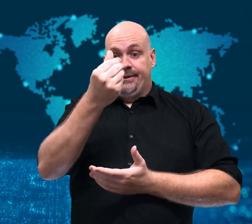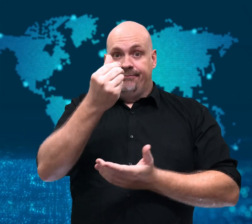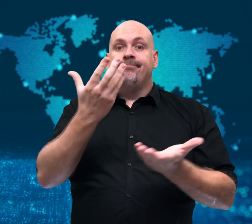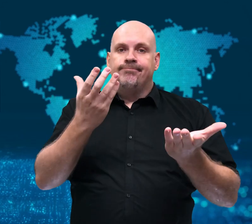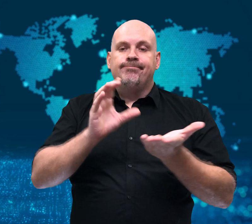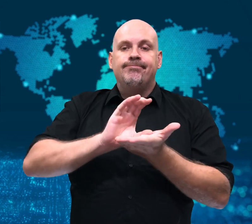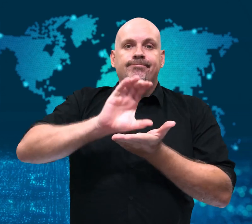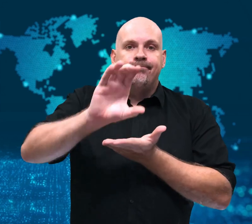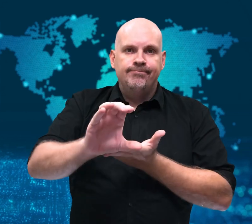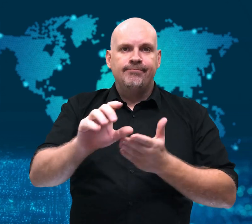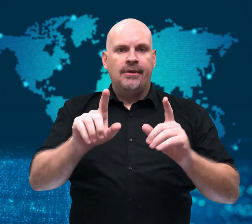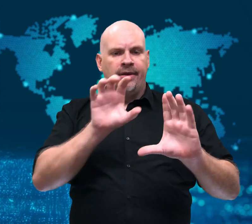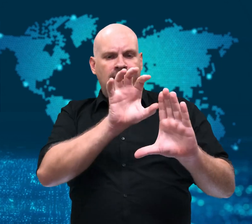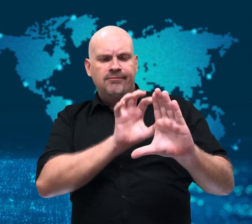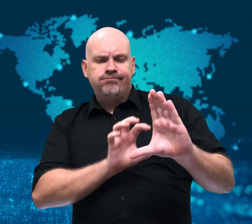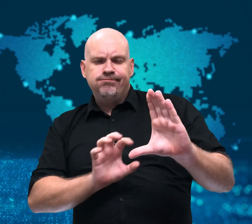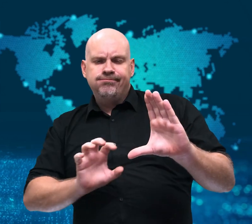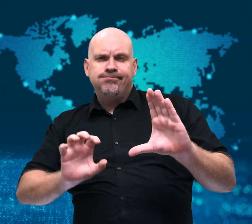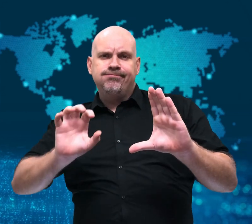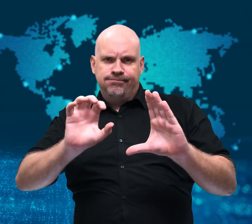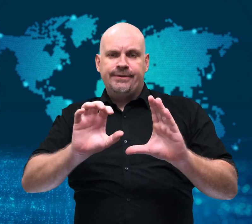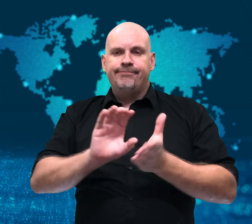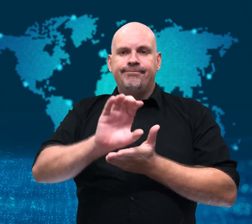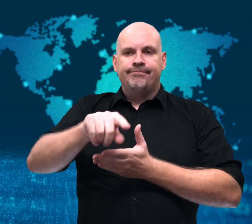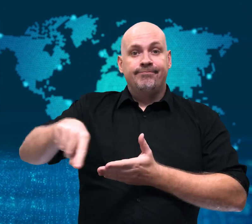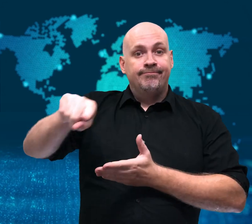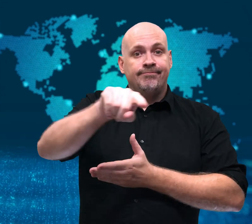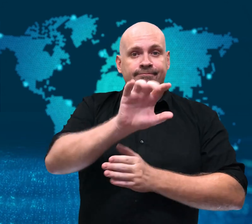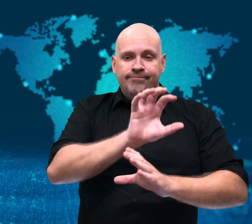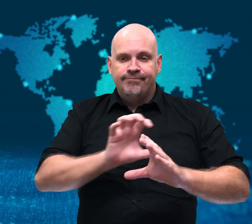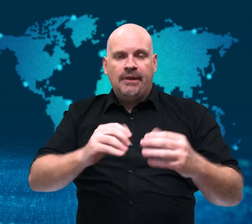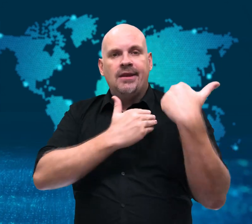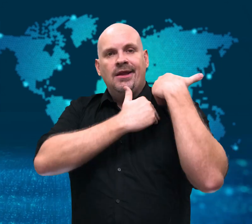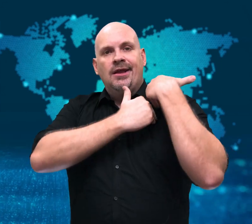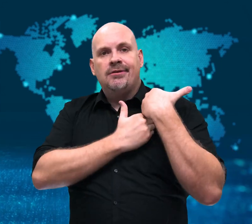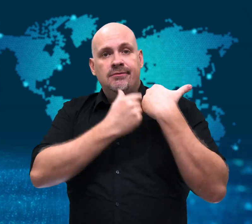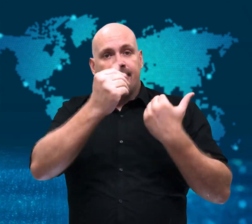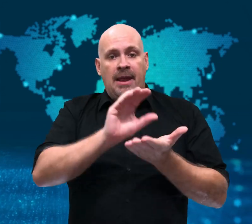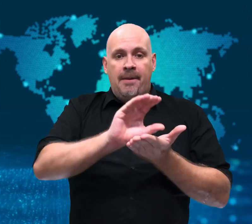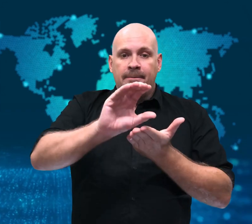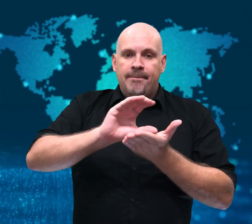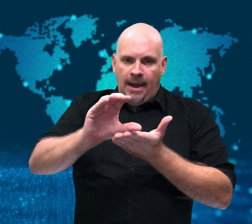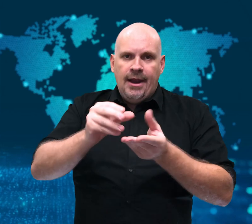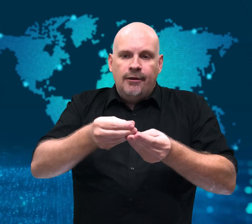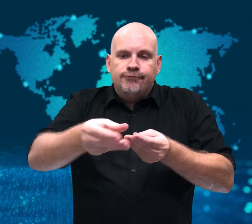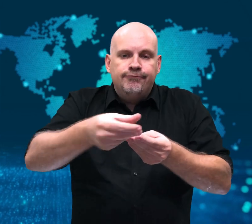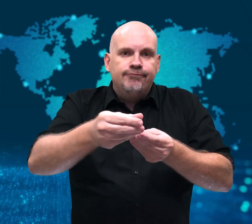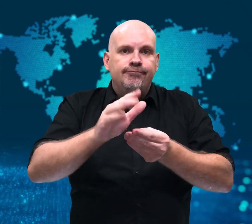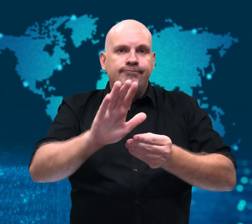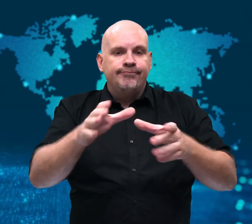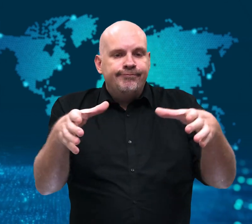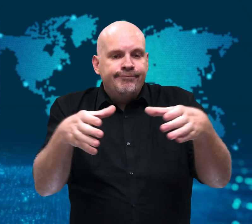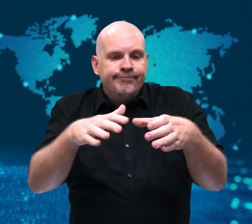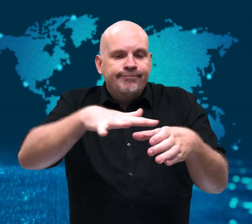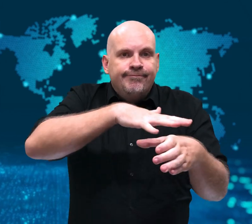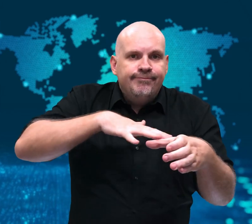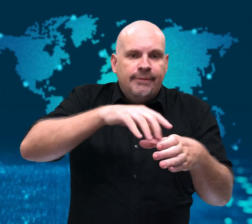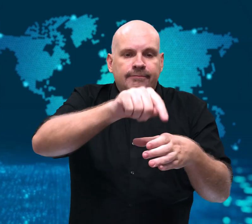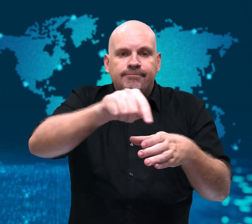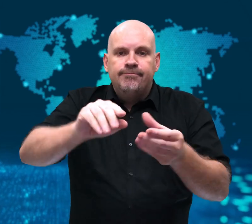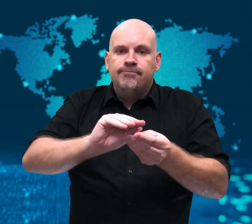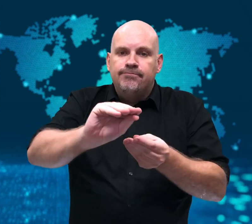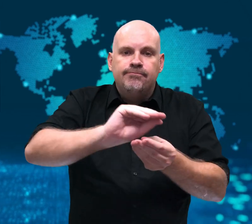States across India will be responsible for distributing the